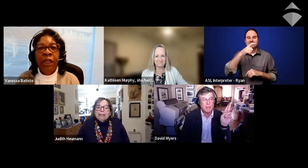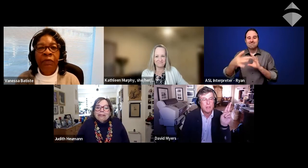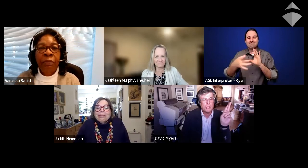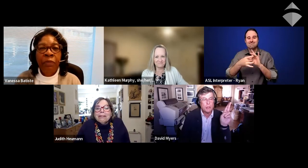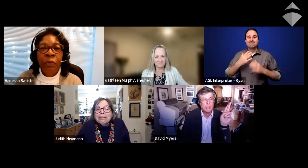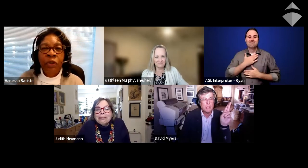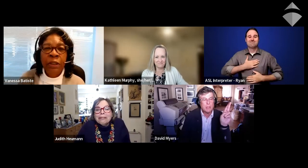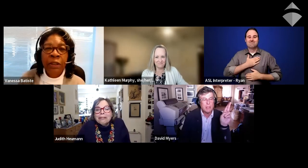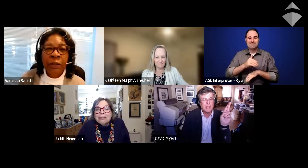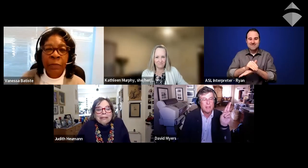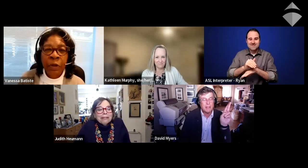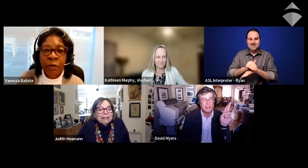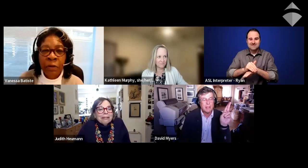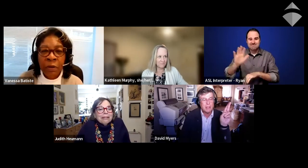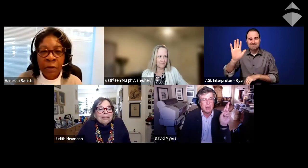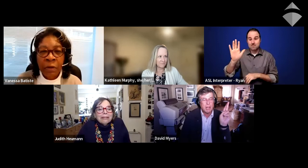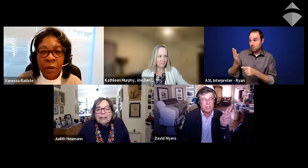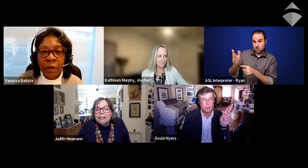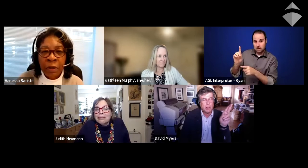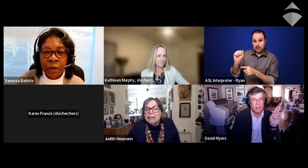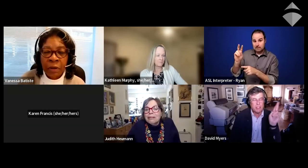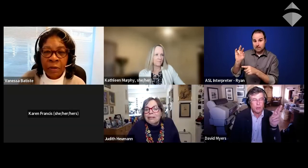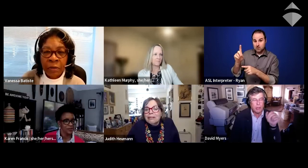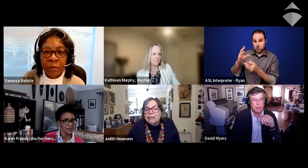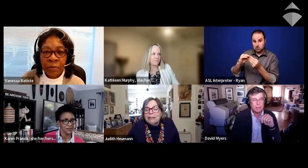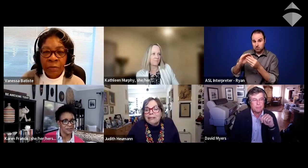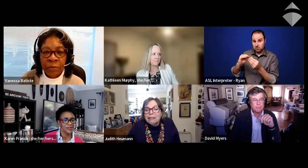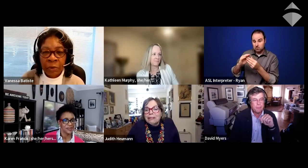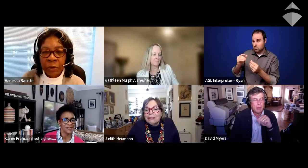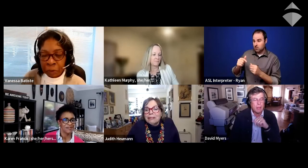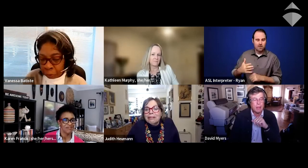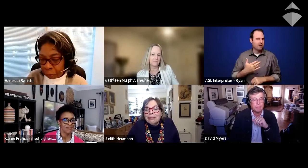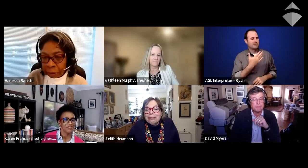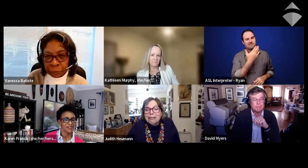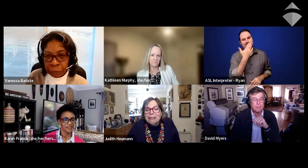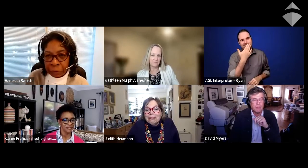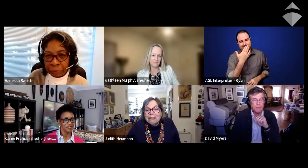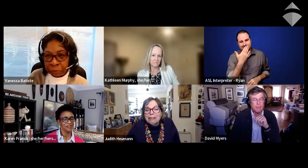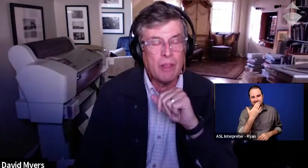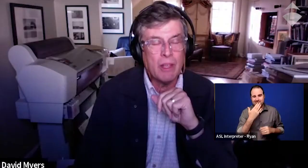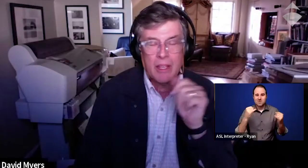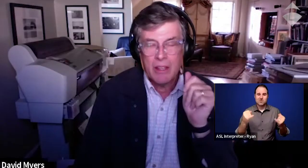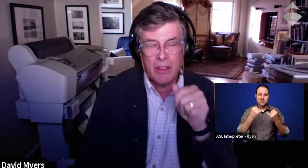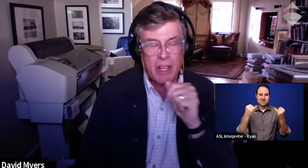David, would you like to say something? I just wanna thank Judy. [Vanessa] Absolutely.